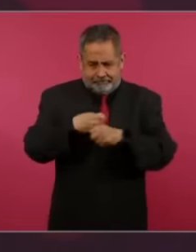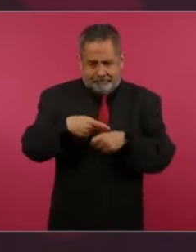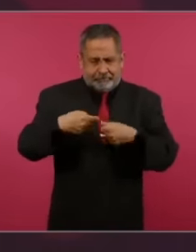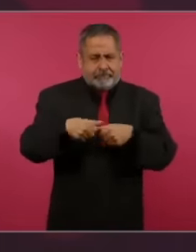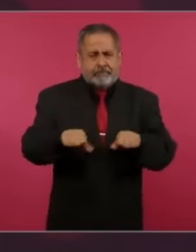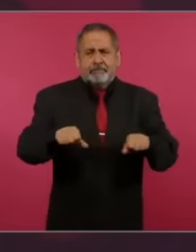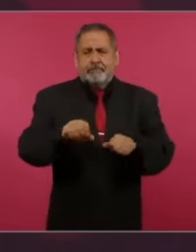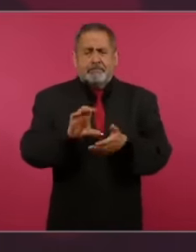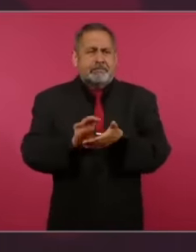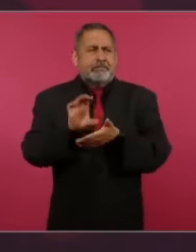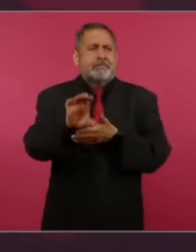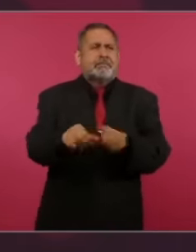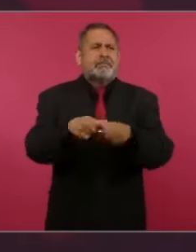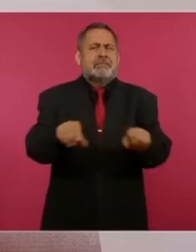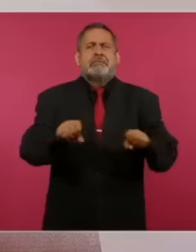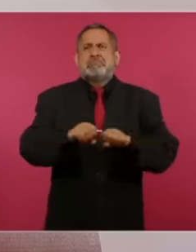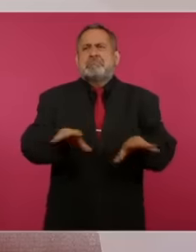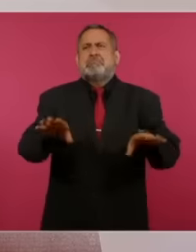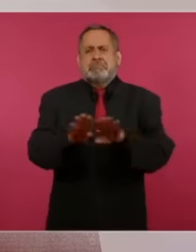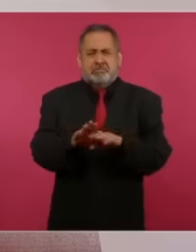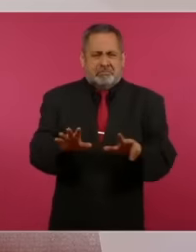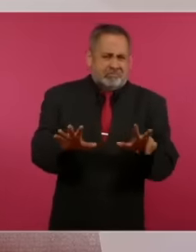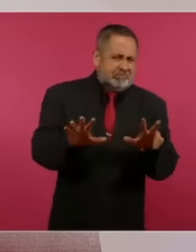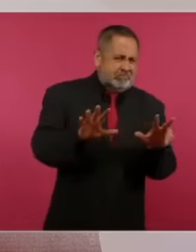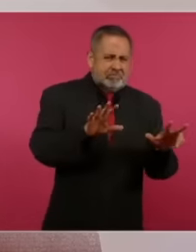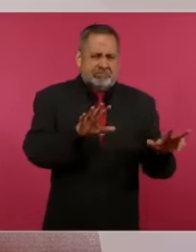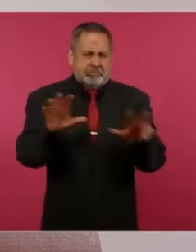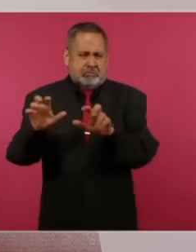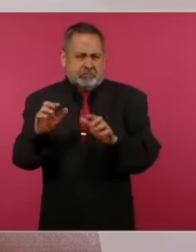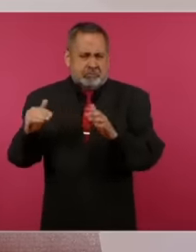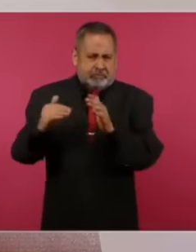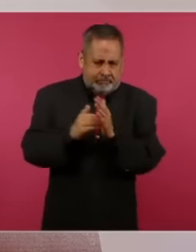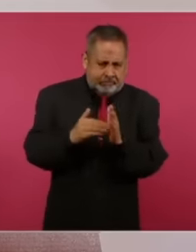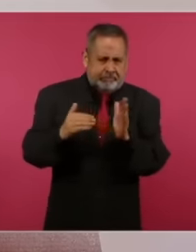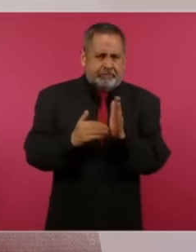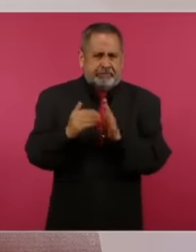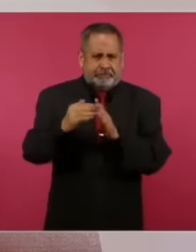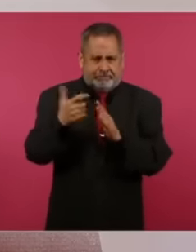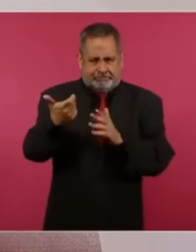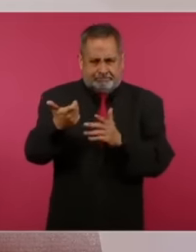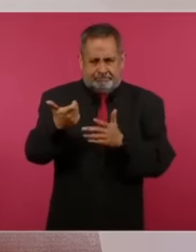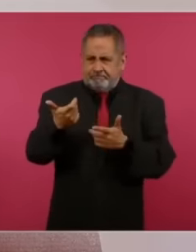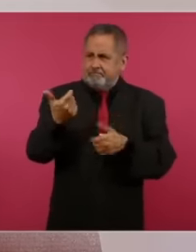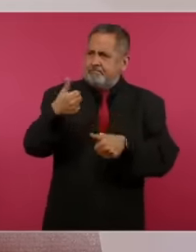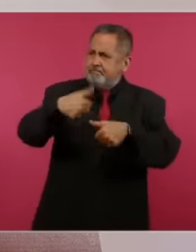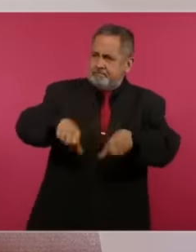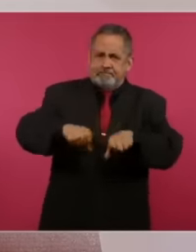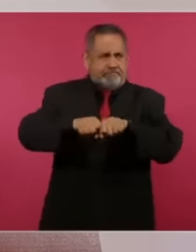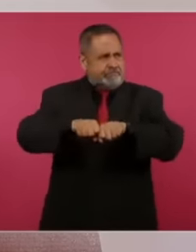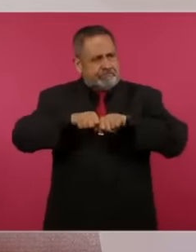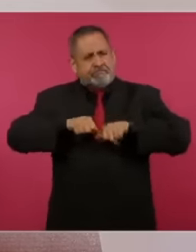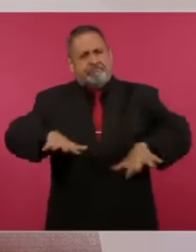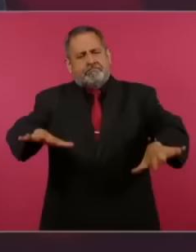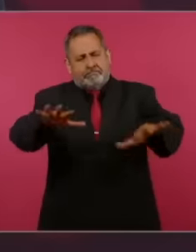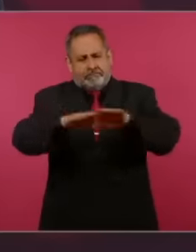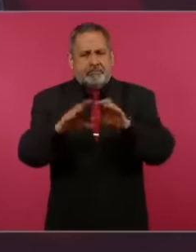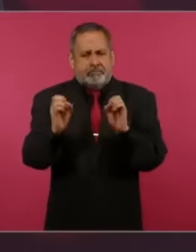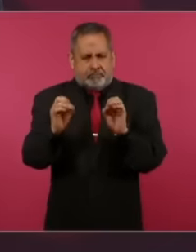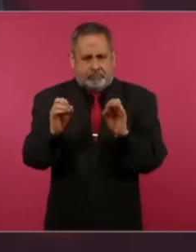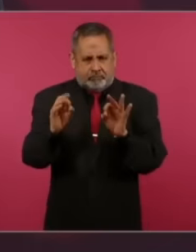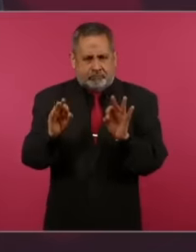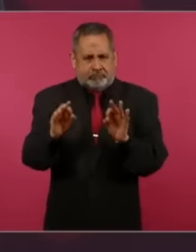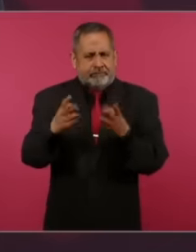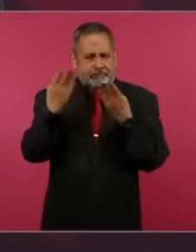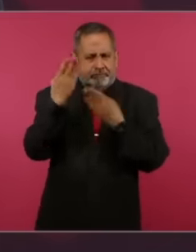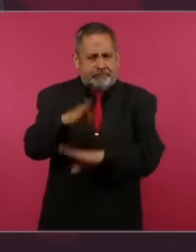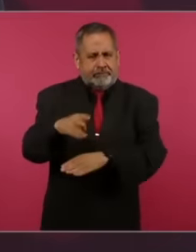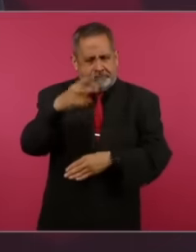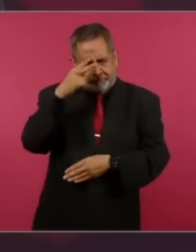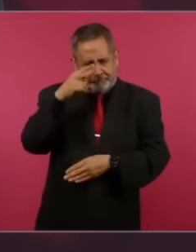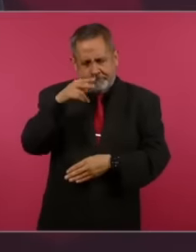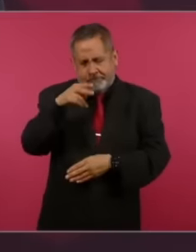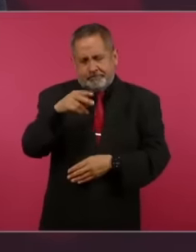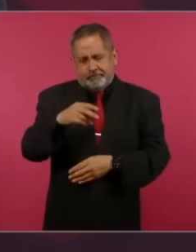average about 800,000 million pesos in the branches of the welfare bank which are the ones